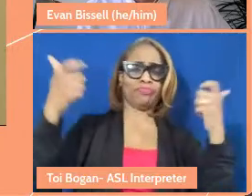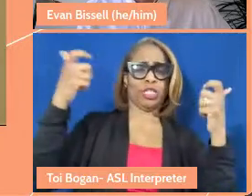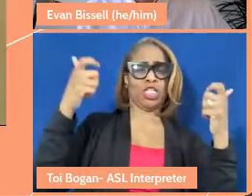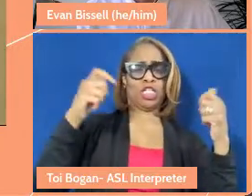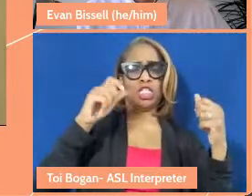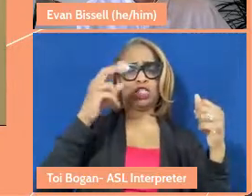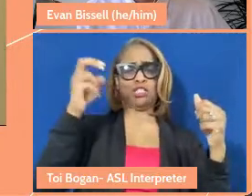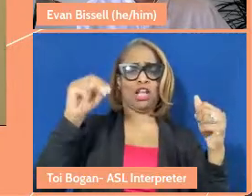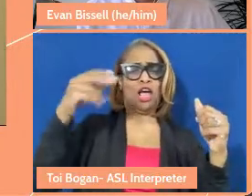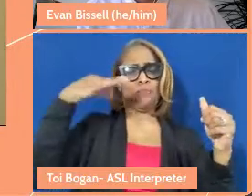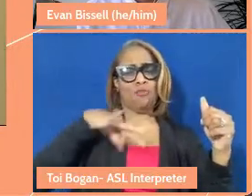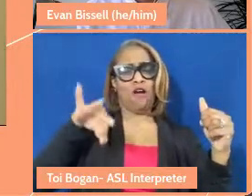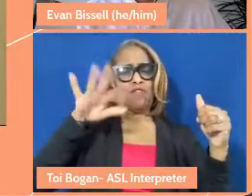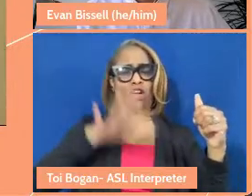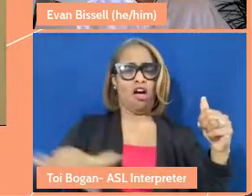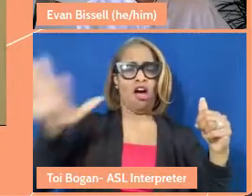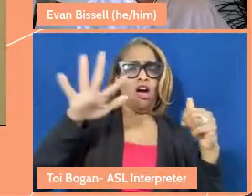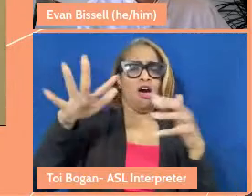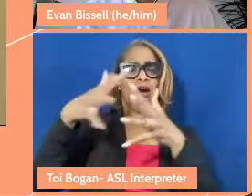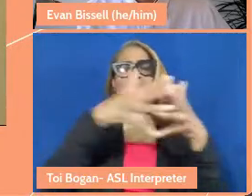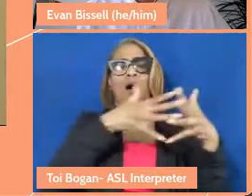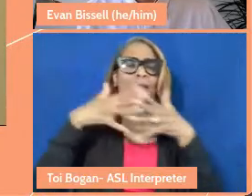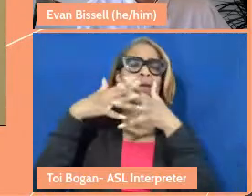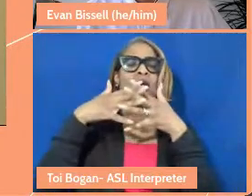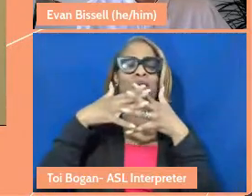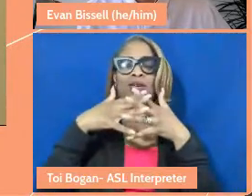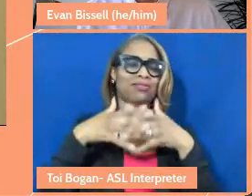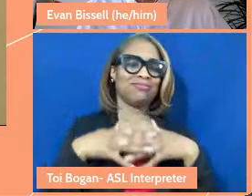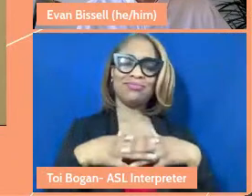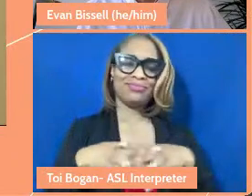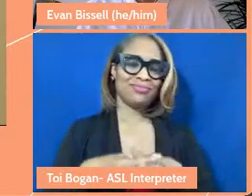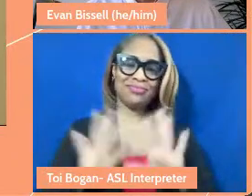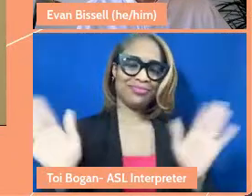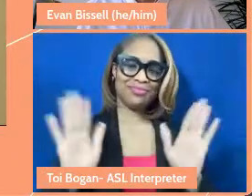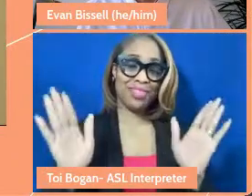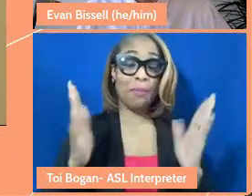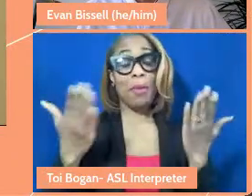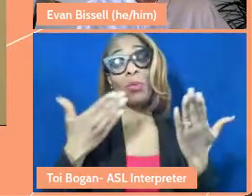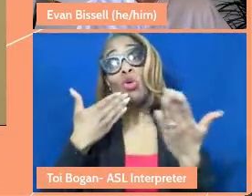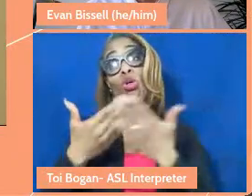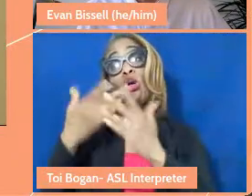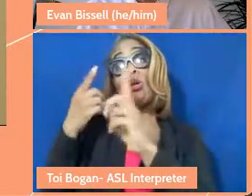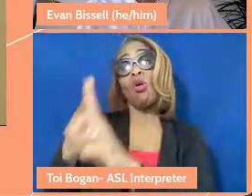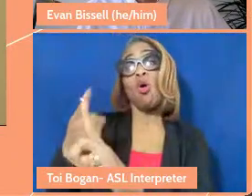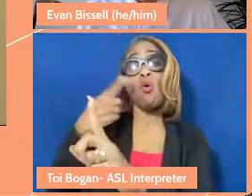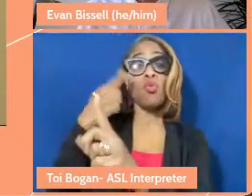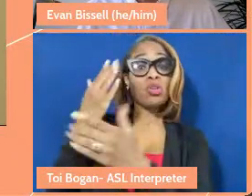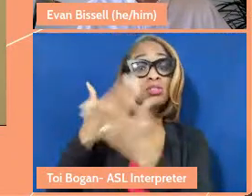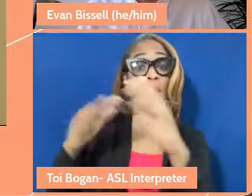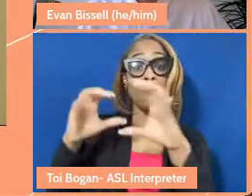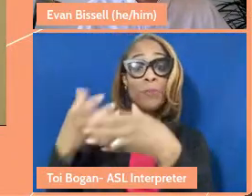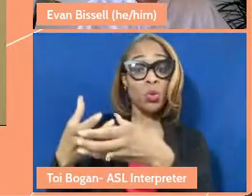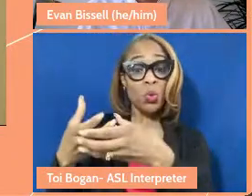That's not actually ... Maybe it's a good goal for some groups, but I think that just follows